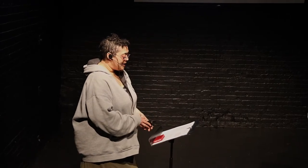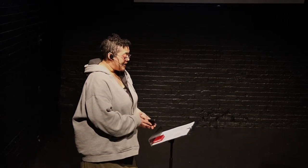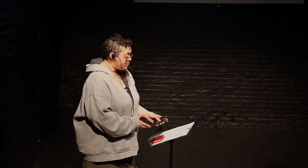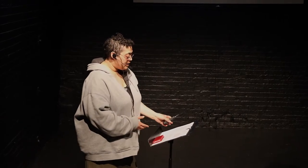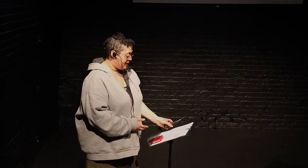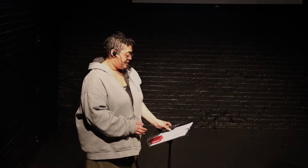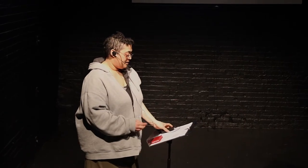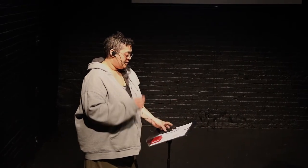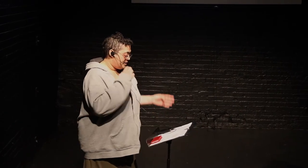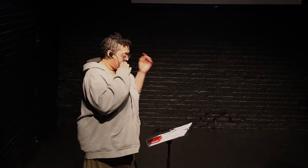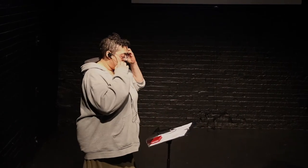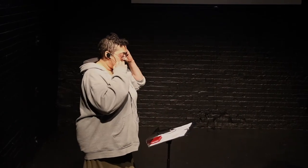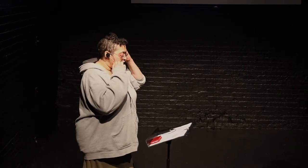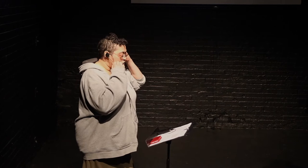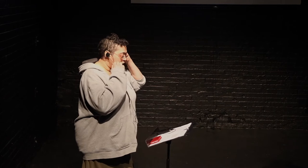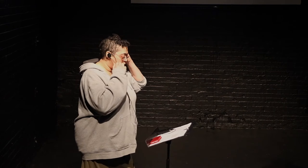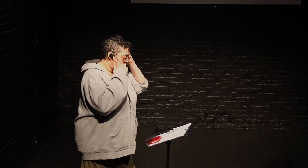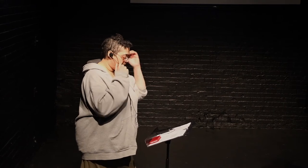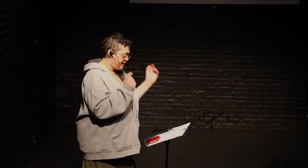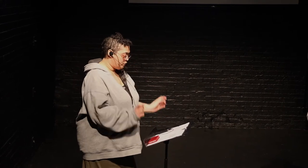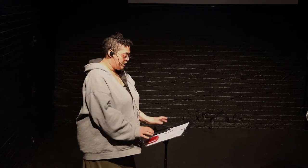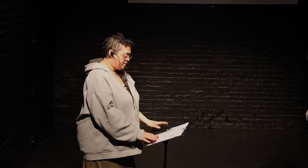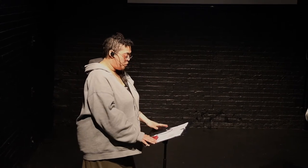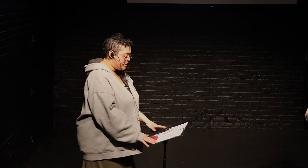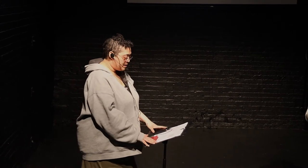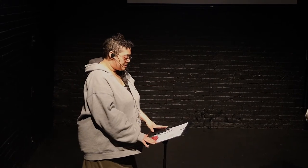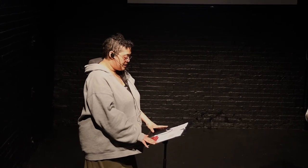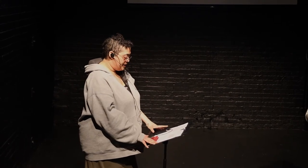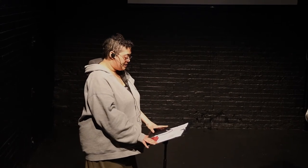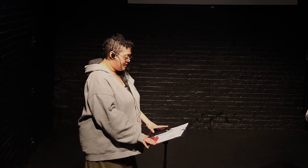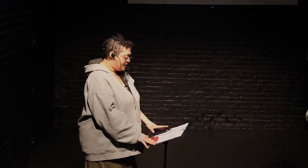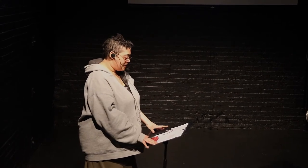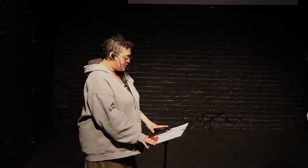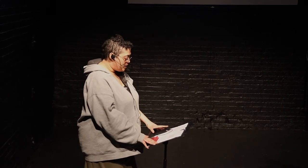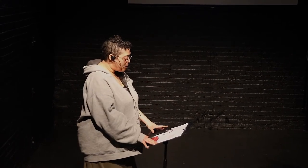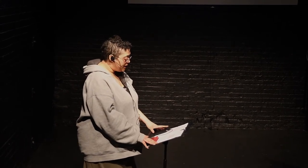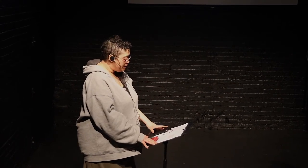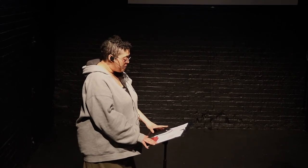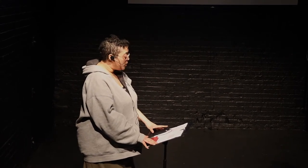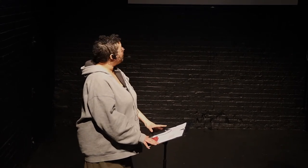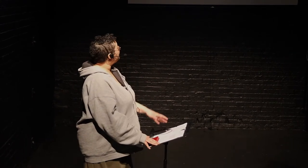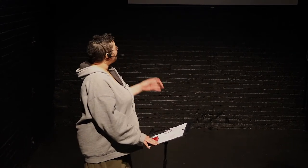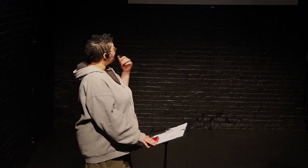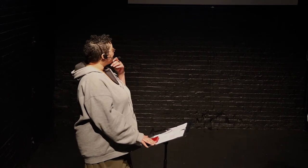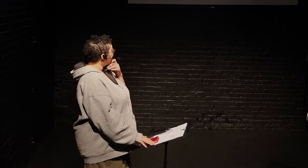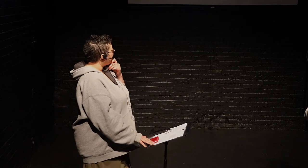In Grenada, the Victorians wanted to get rid of poisonous snakes so they brought in mongoose.